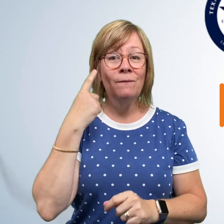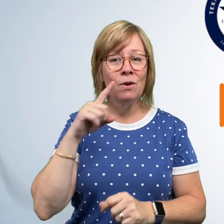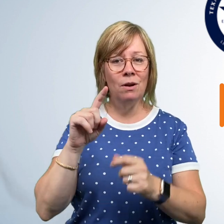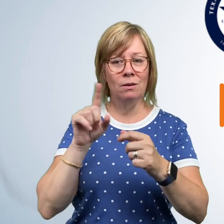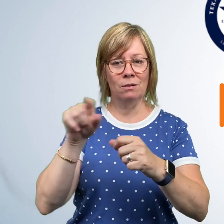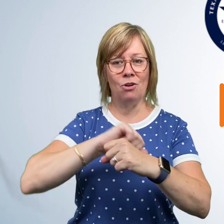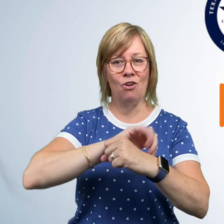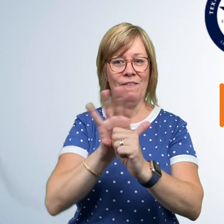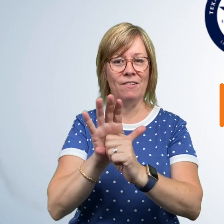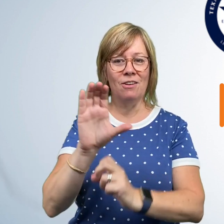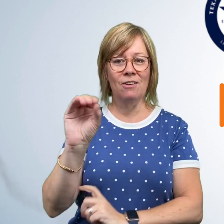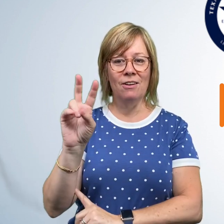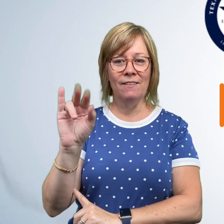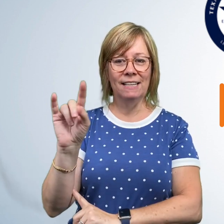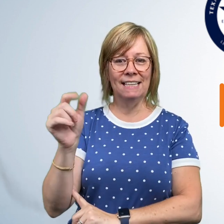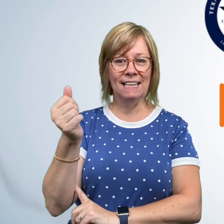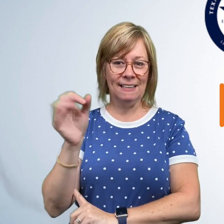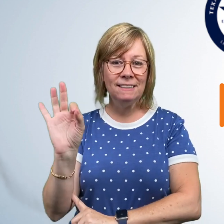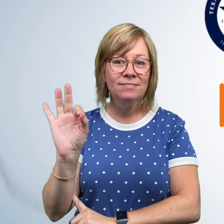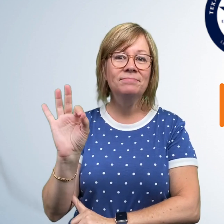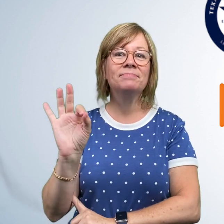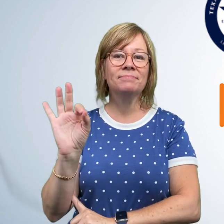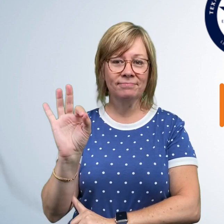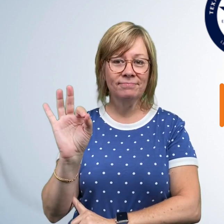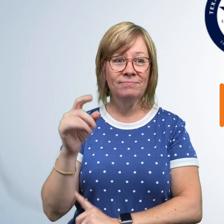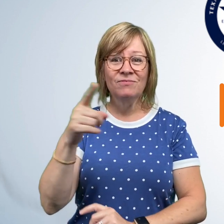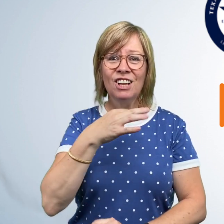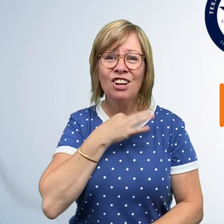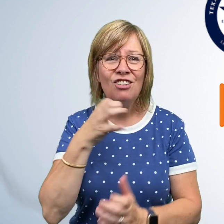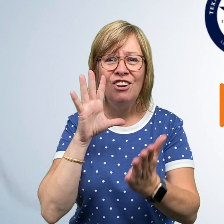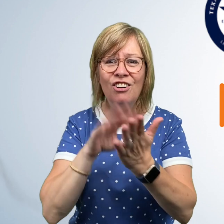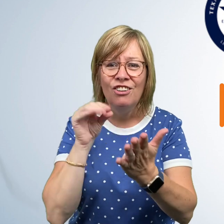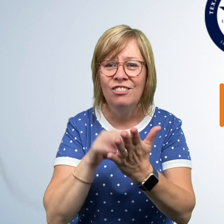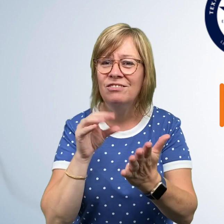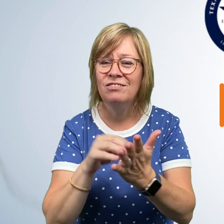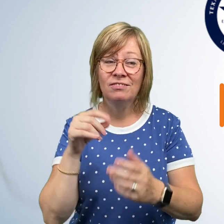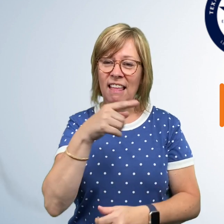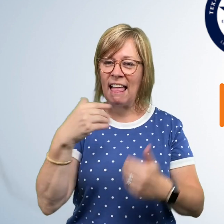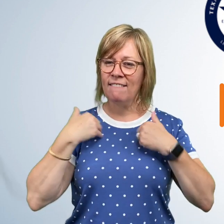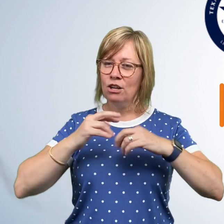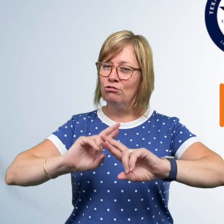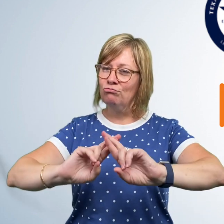terms related to Covid-19. If you're interested in learning more, they have it